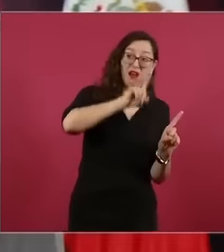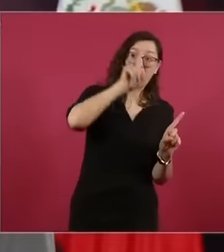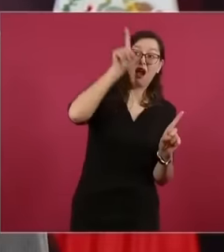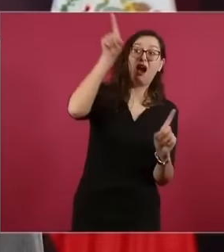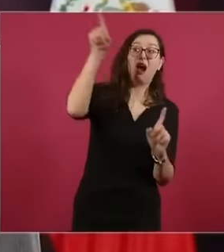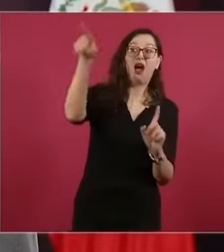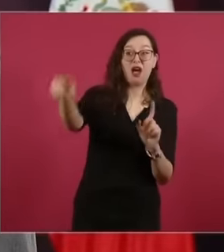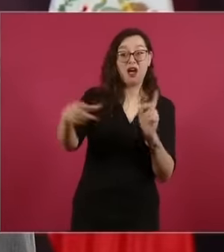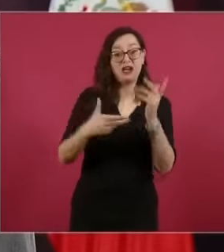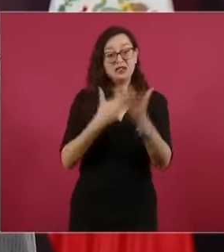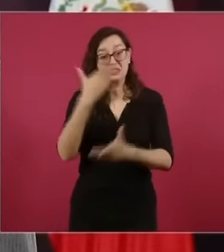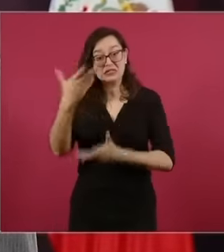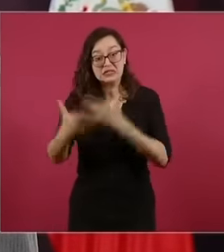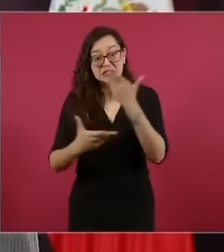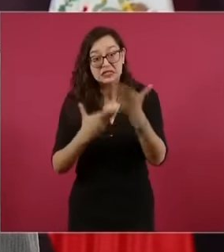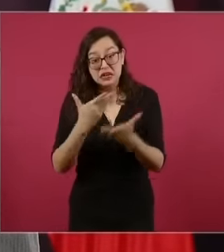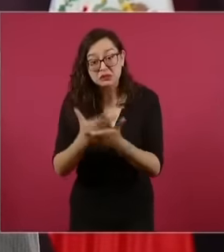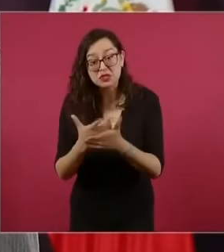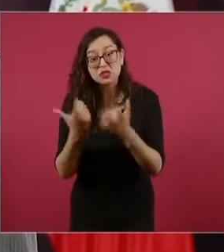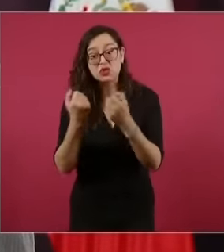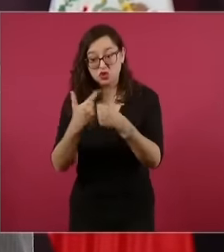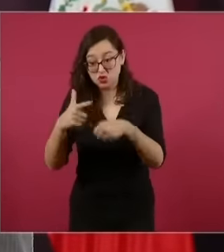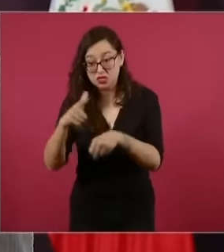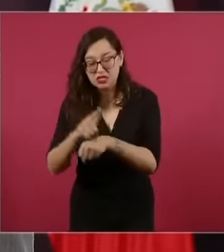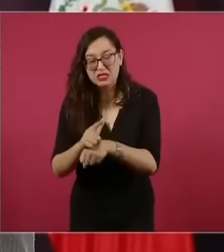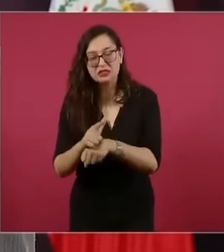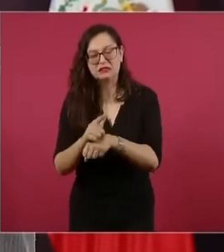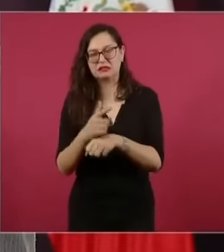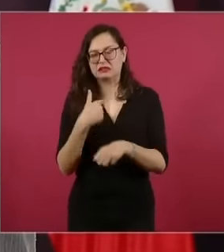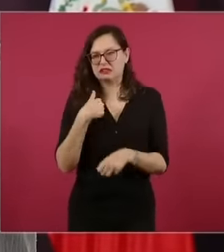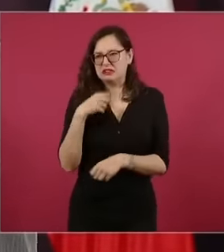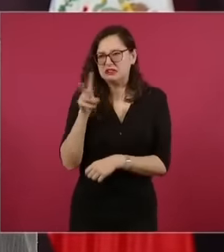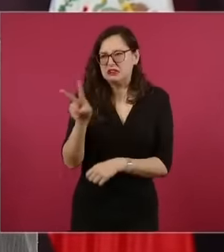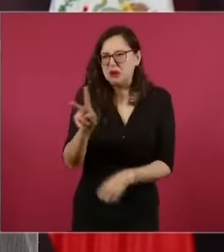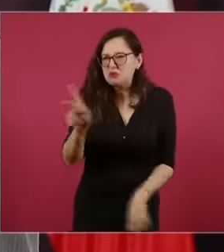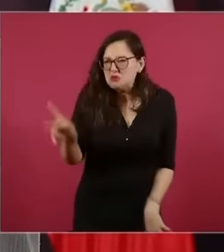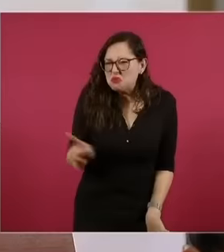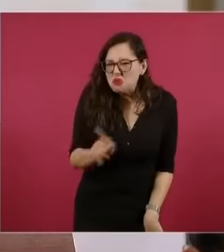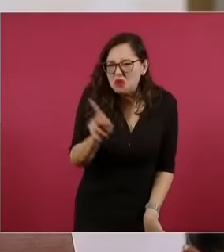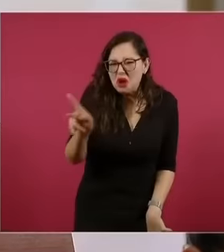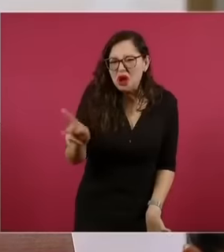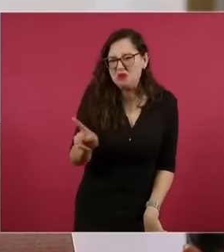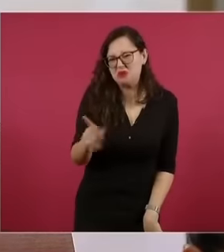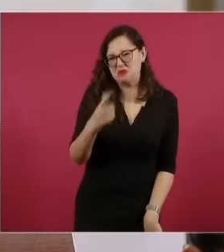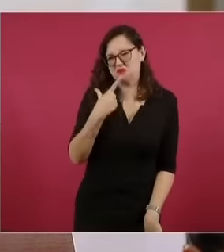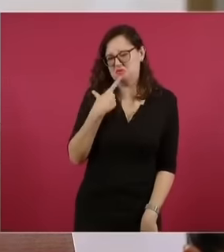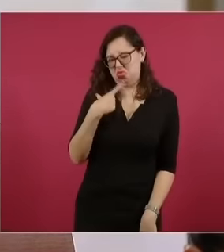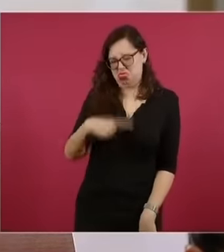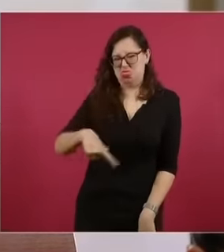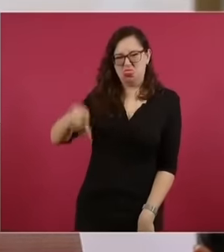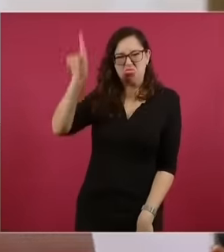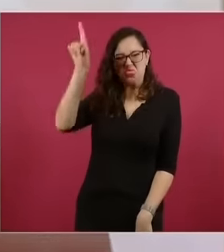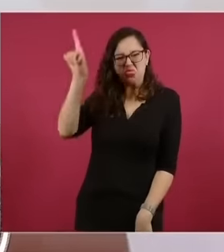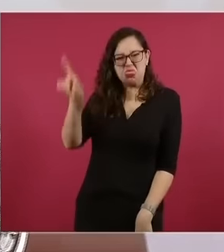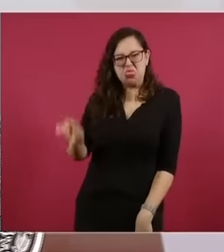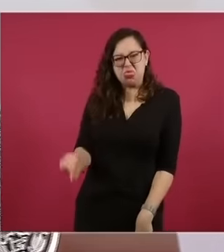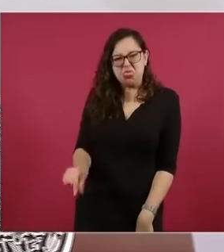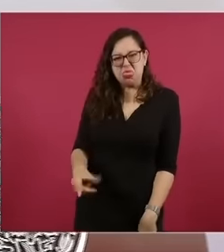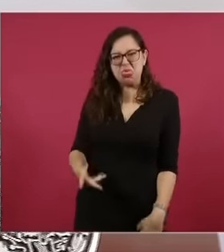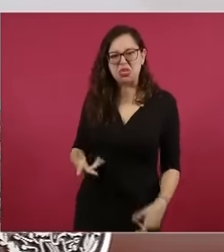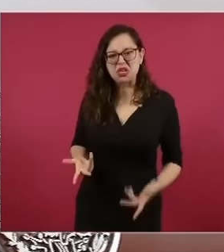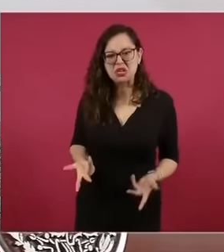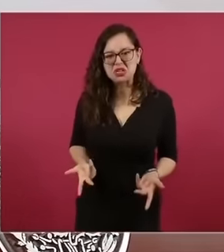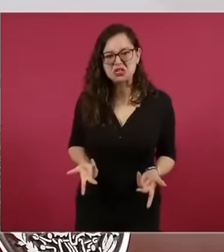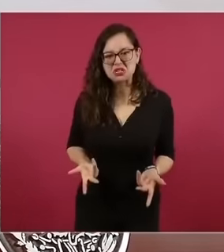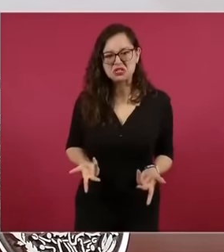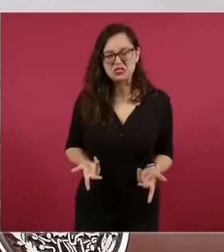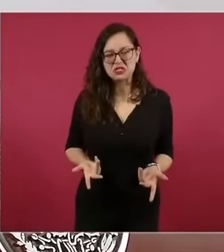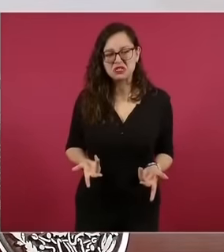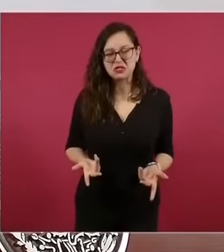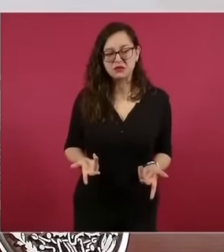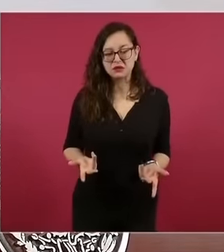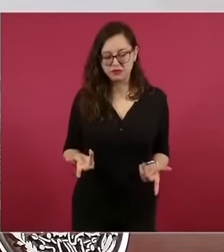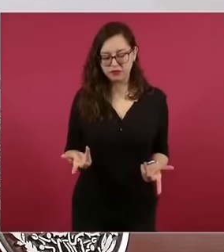yes I can't repeat it But well he expresses himself In an offensive way, he says, do you both remember